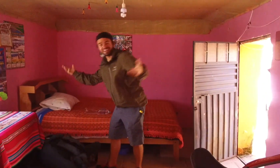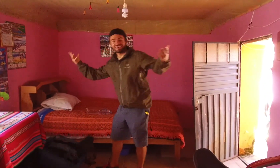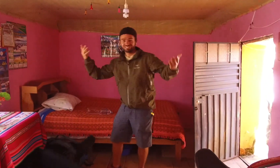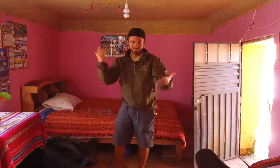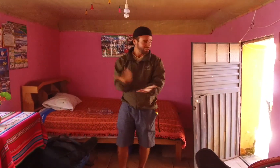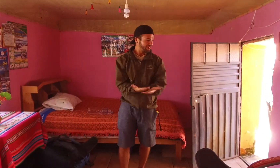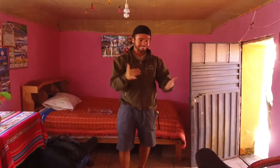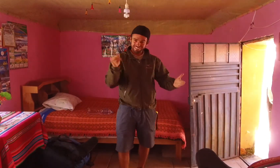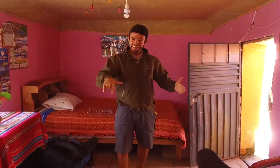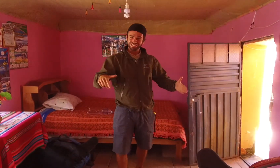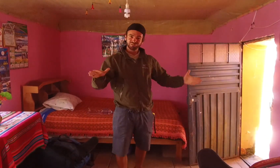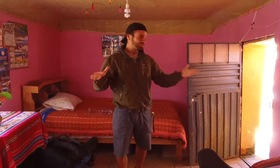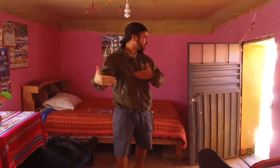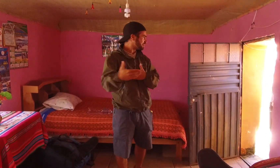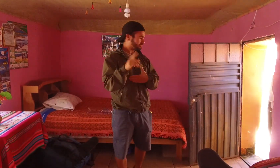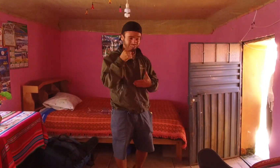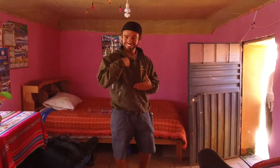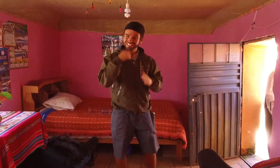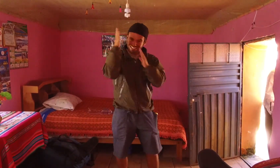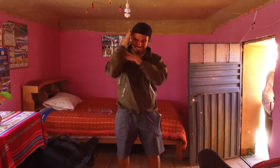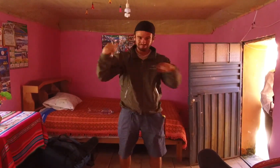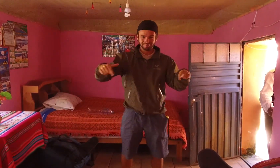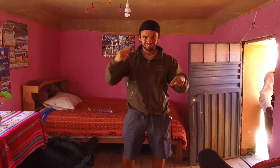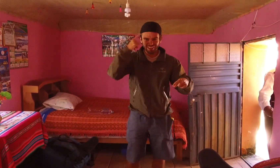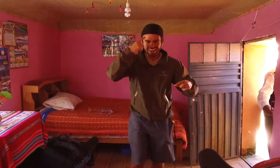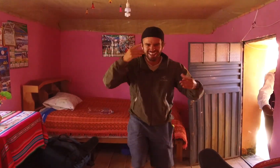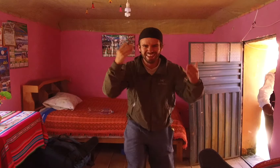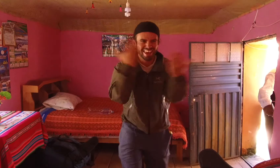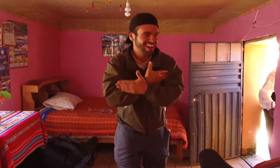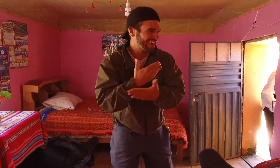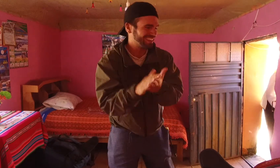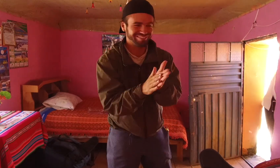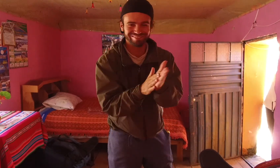We arrived here at their house. That is our bedroom for the night.